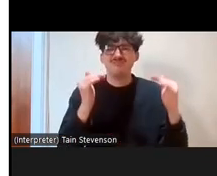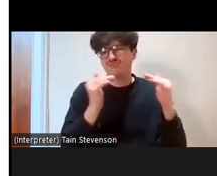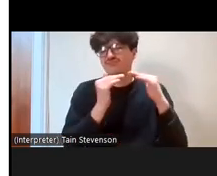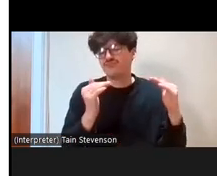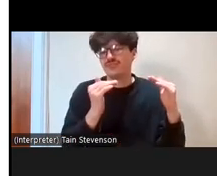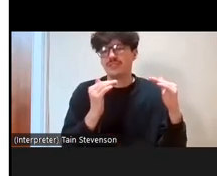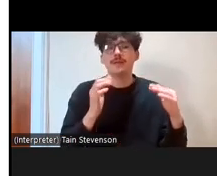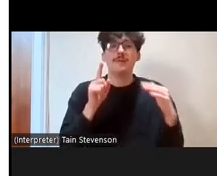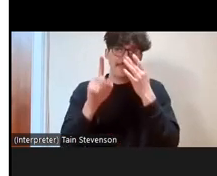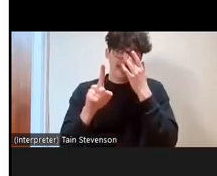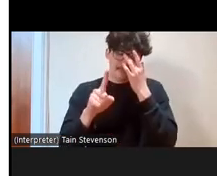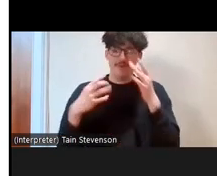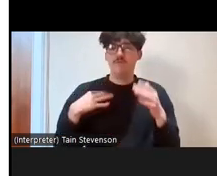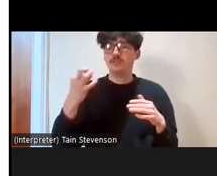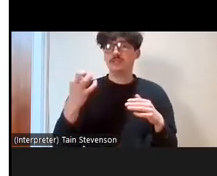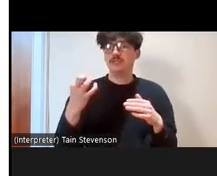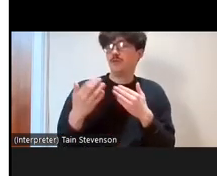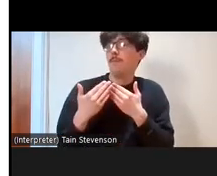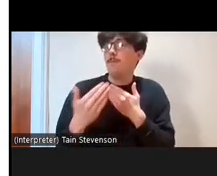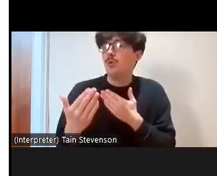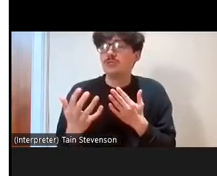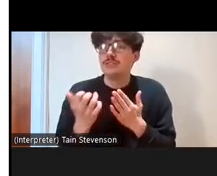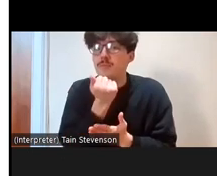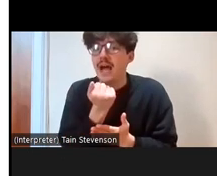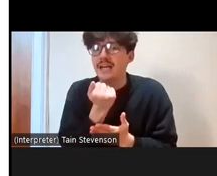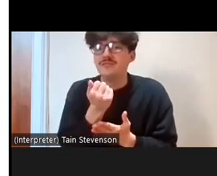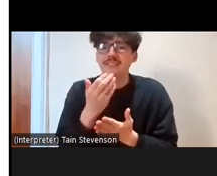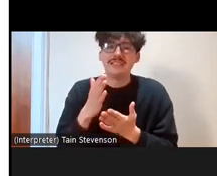most deprived communities in Scotland engage in volunteering, they're giving the most time,